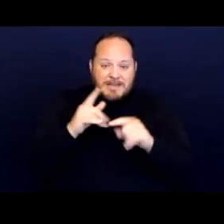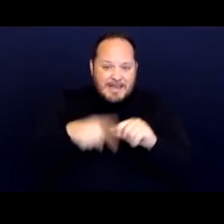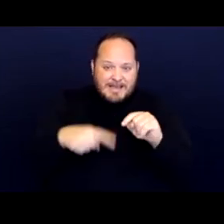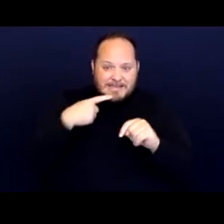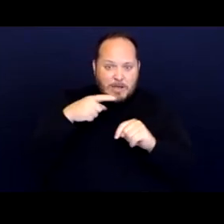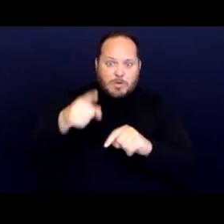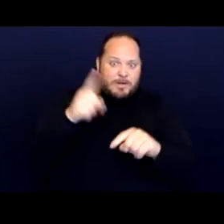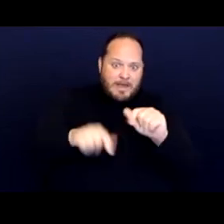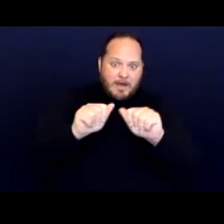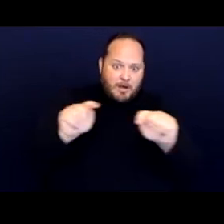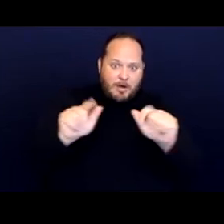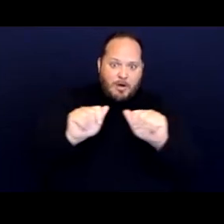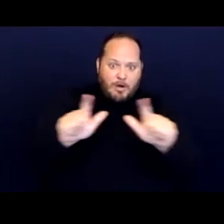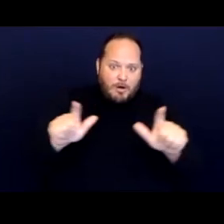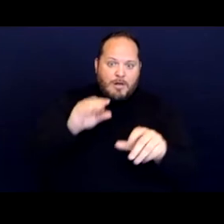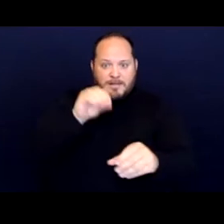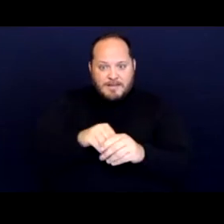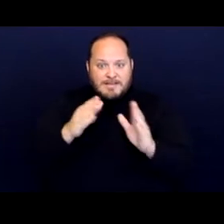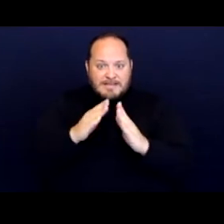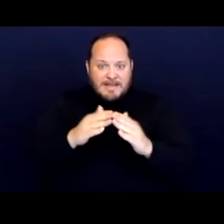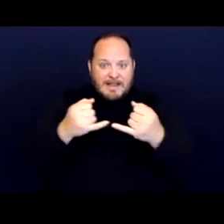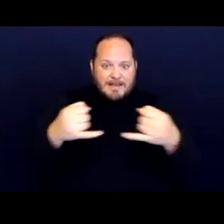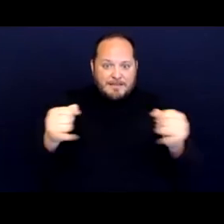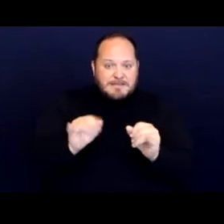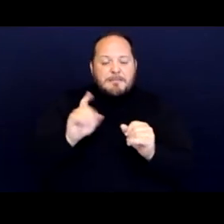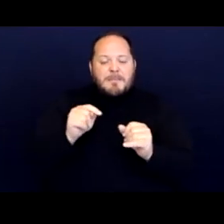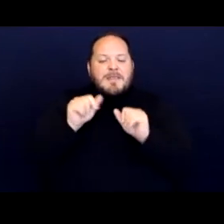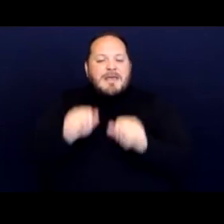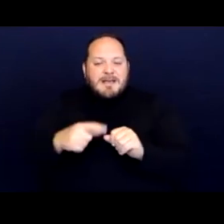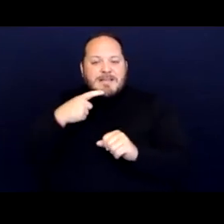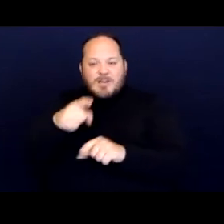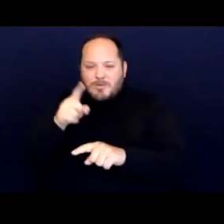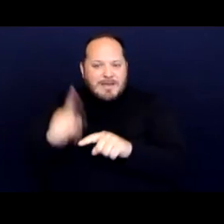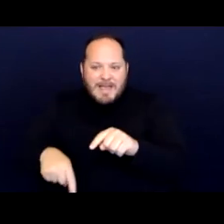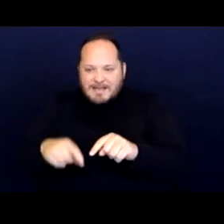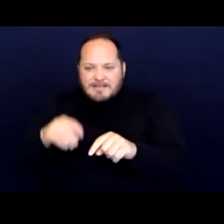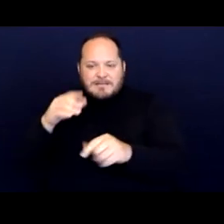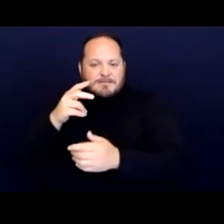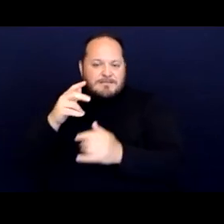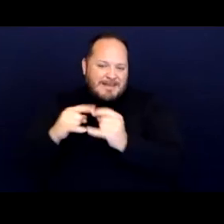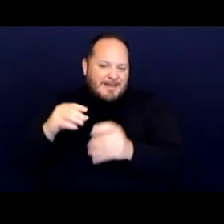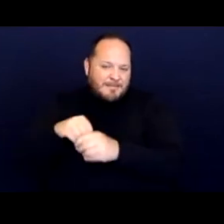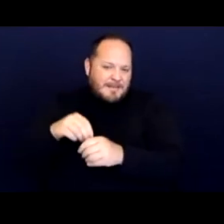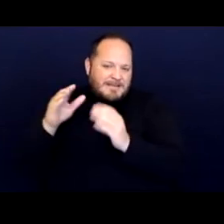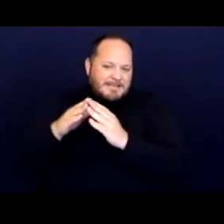but they could say you can't camp in central park, for example, or all the nice parks maybe.